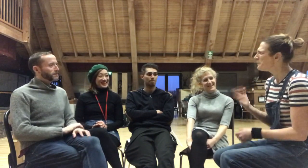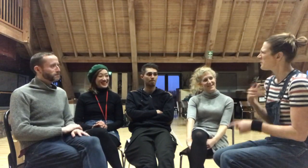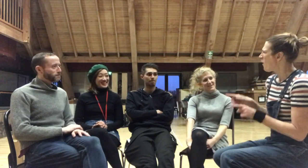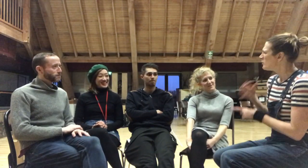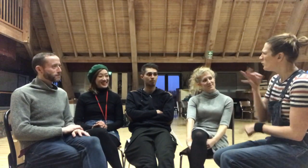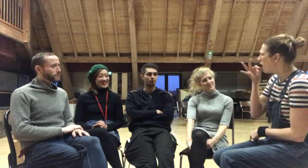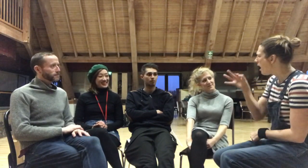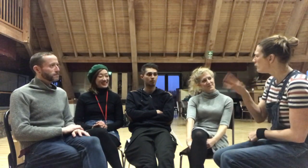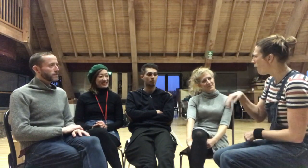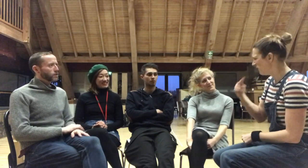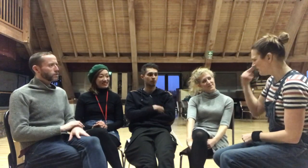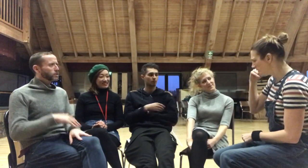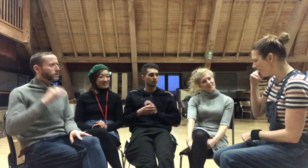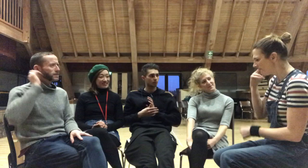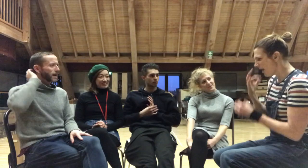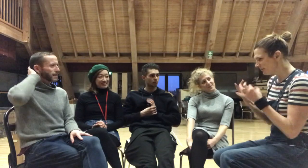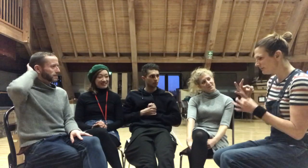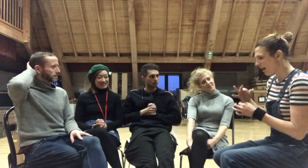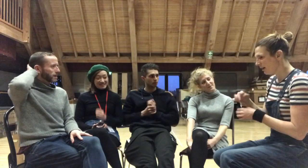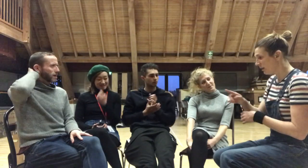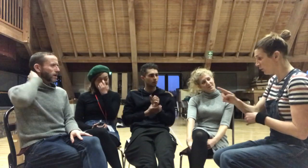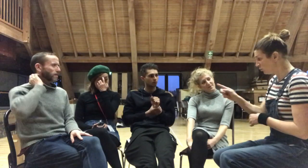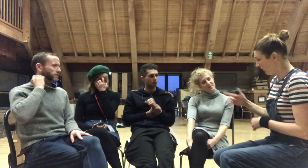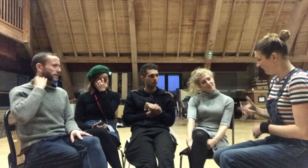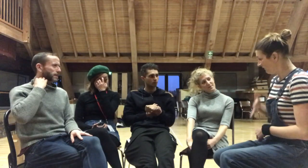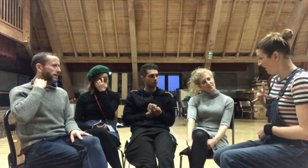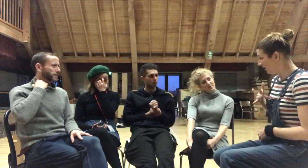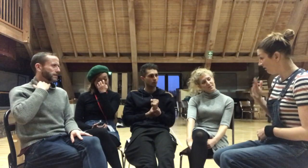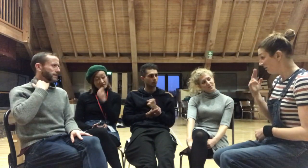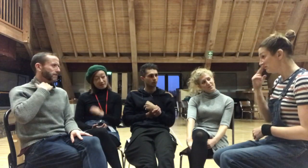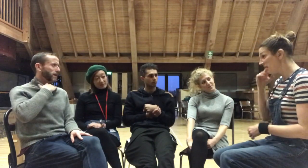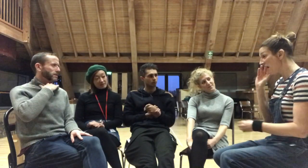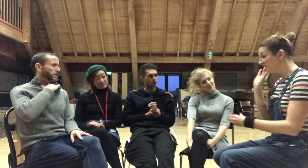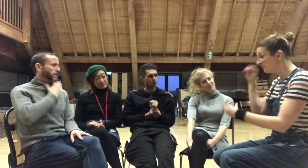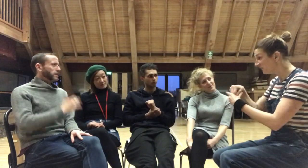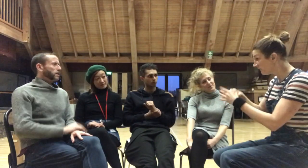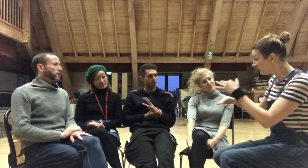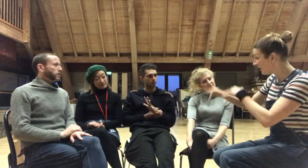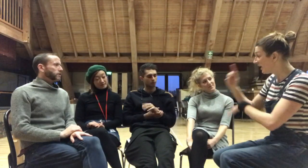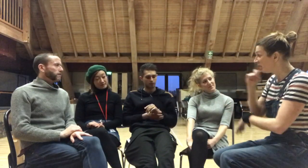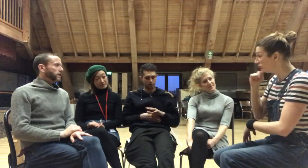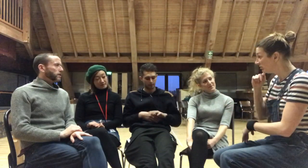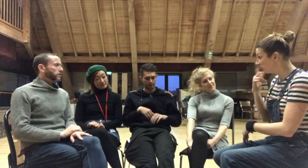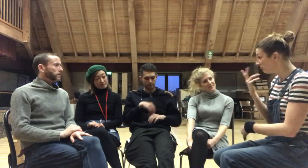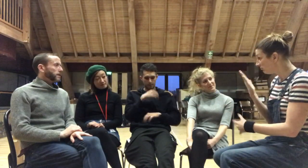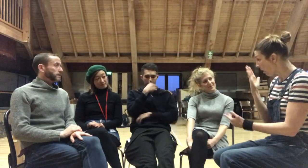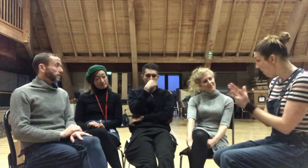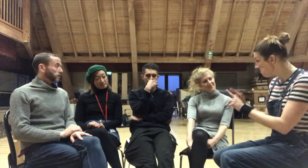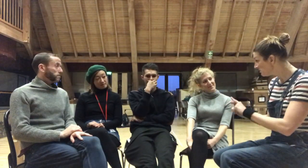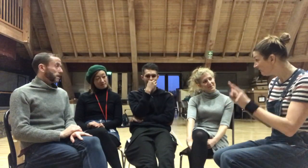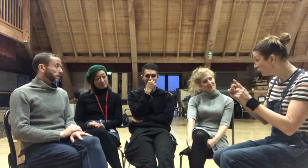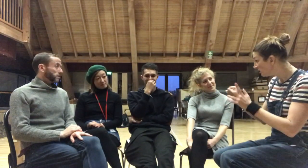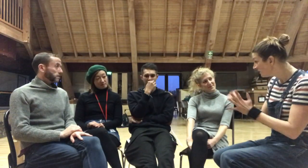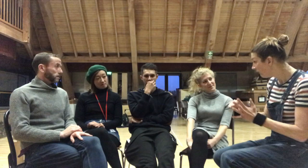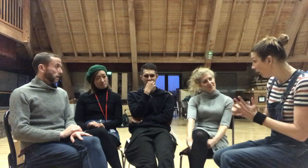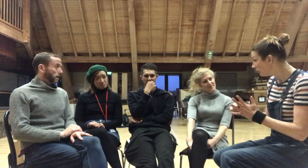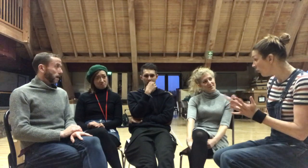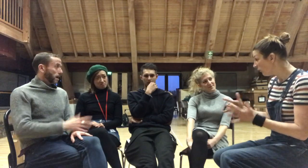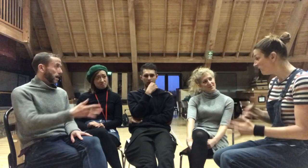I also want to ask, obviously as a Deaf actor being involved, do you feel that Deaf actors could mix easily